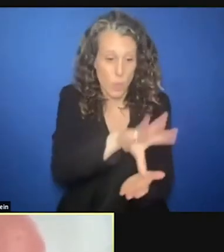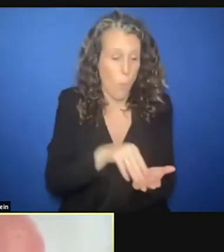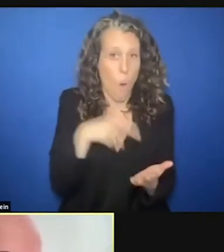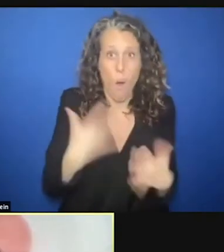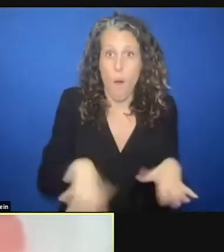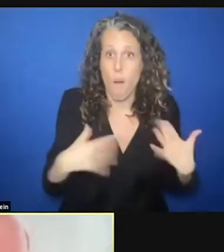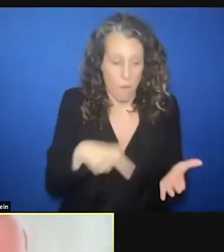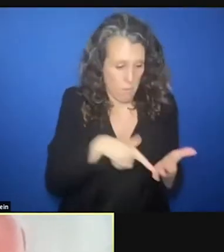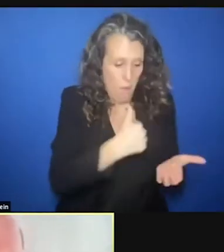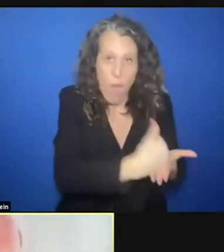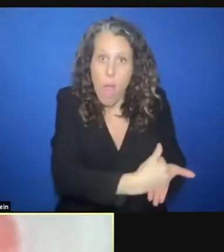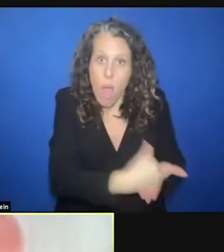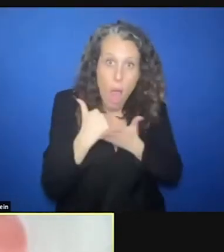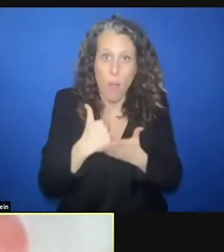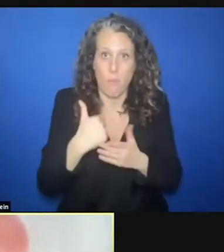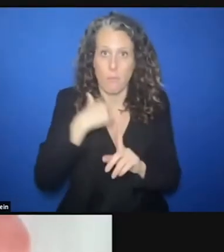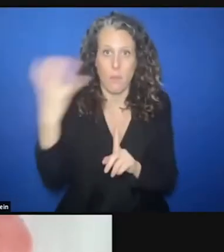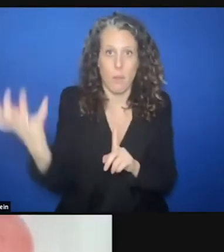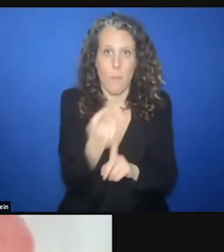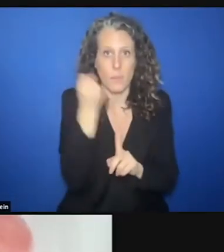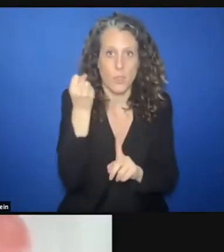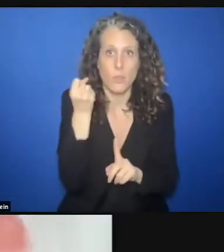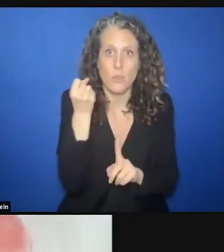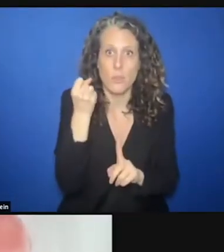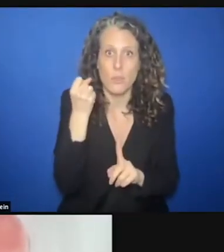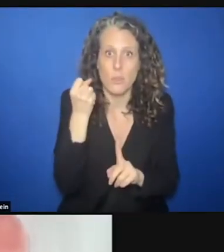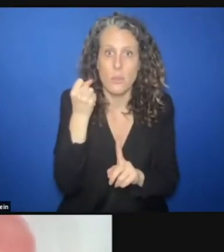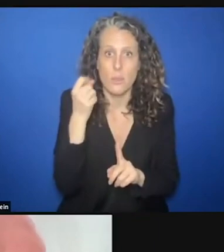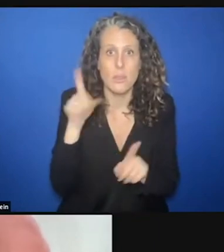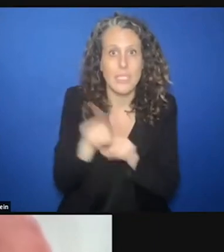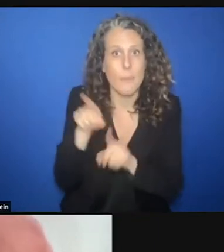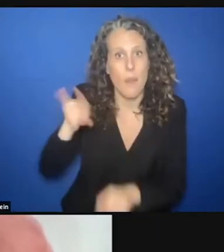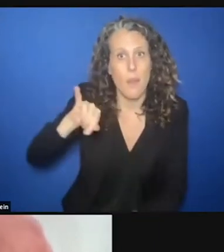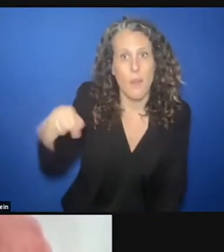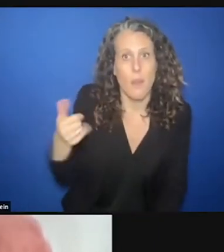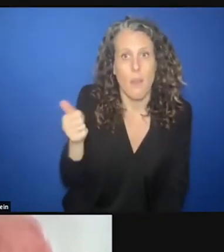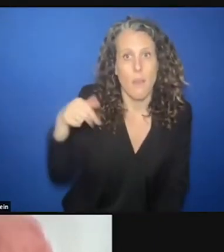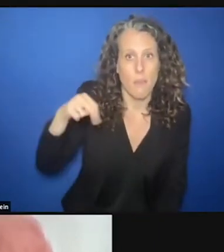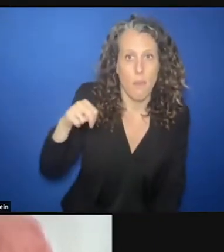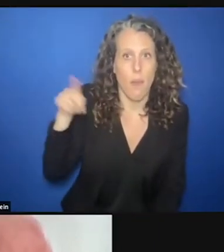to do this step that Jan mentioned >> CHRIS GUNNESS: Can I ask you a quick